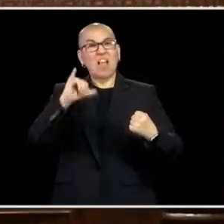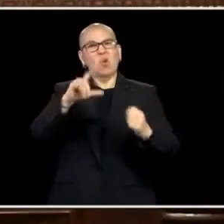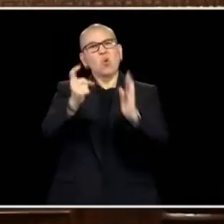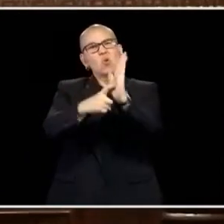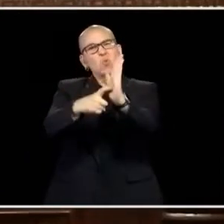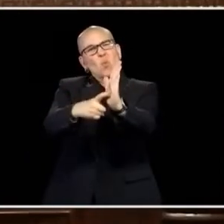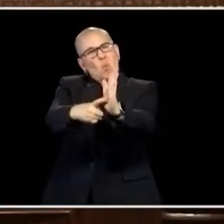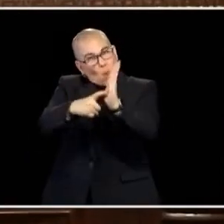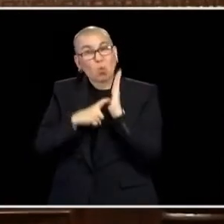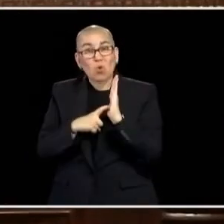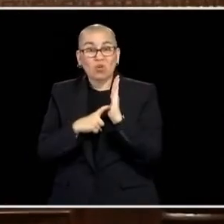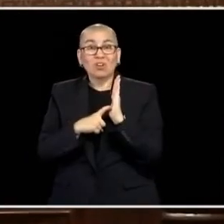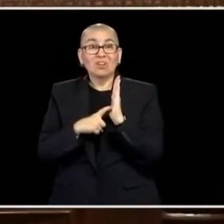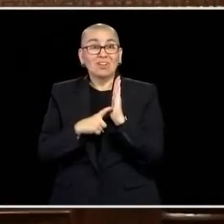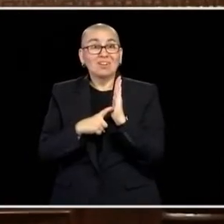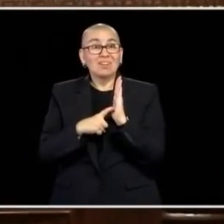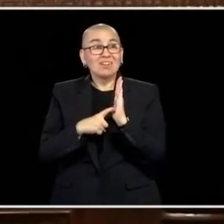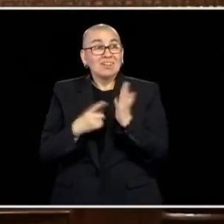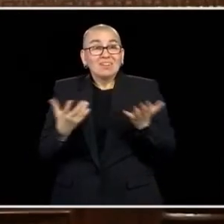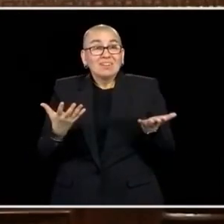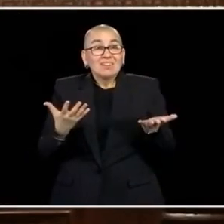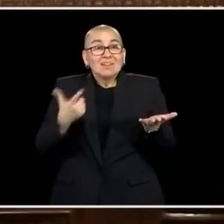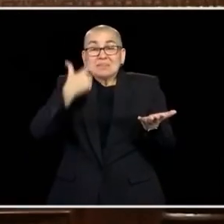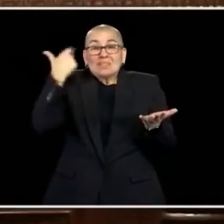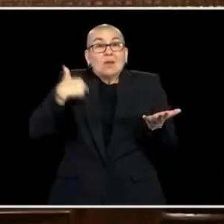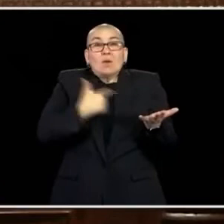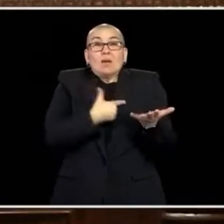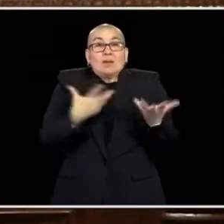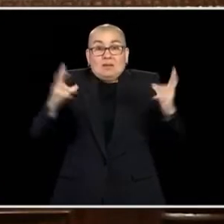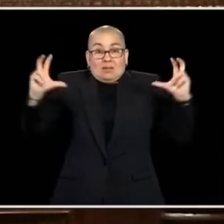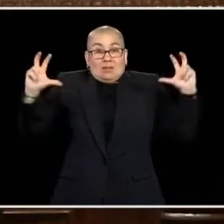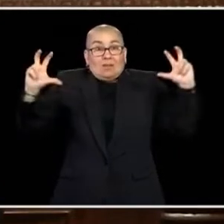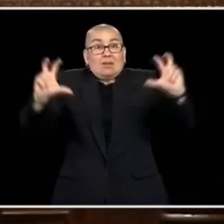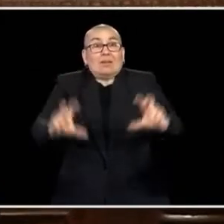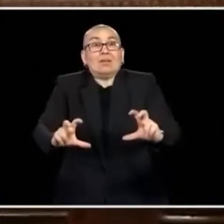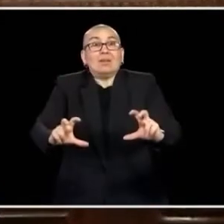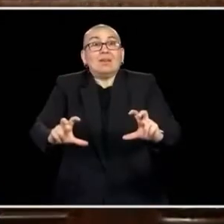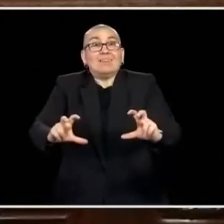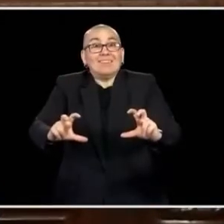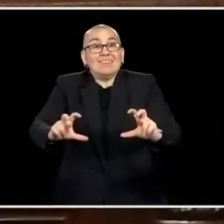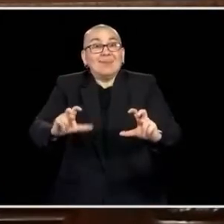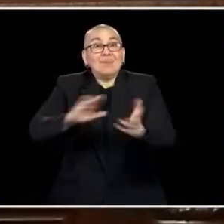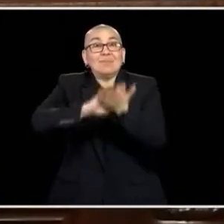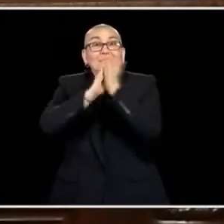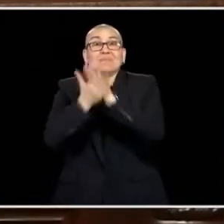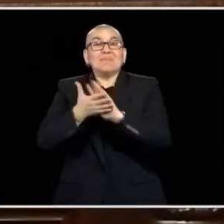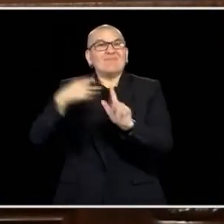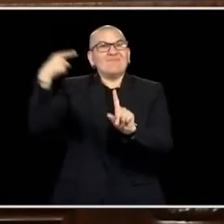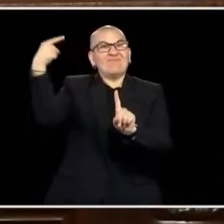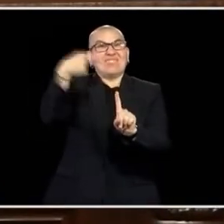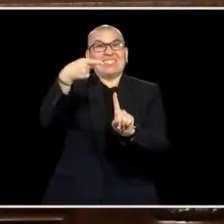WE DEMAND RESULTS AND OUTCOMES BECAUSE WE ALL KNOW THE STATISTICS. WE RANK AS FIRST IN THE NATION